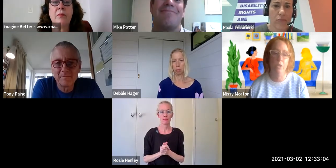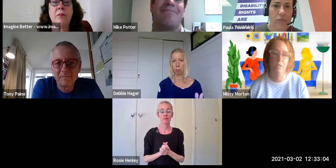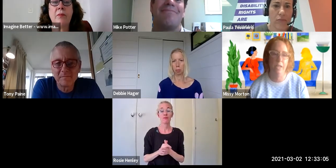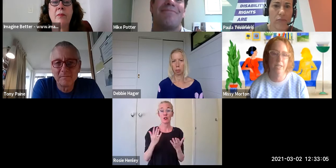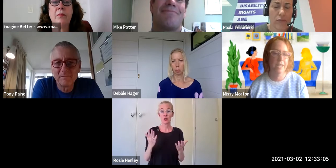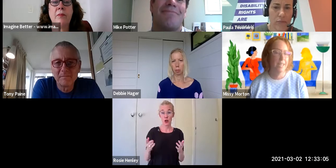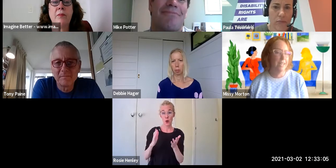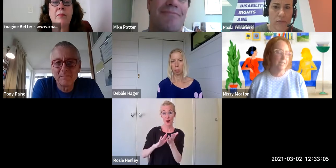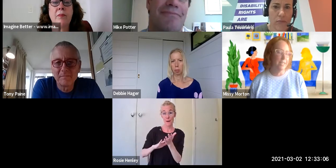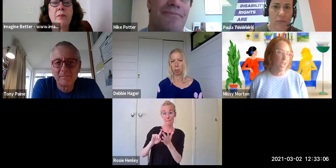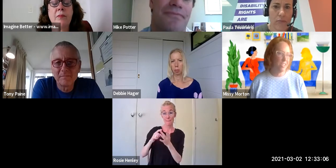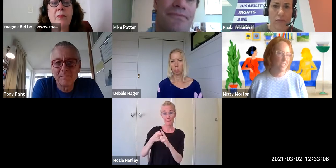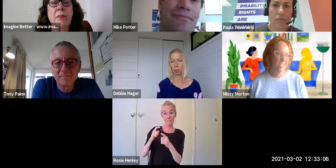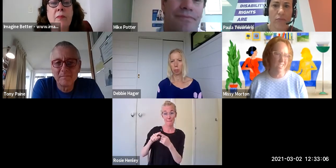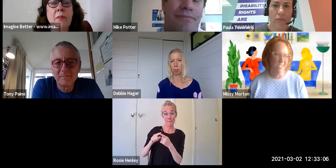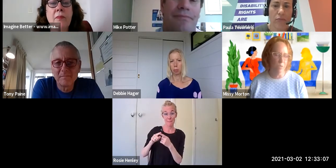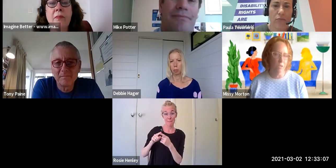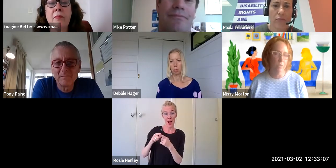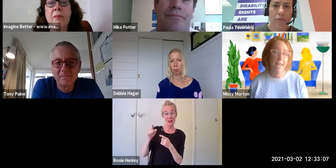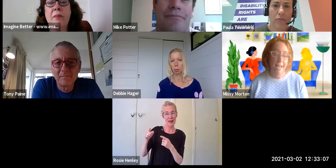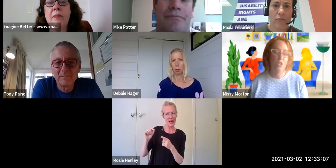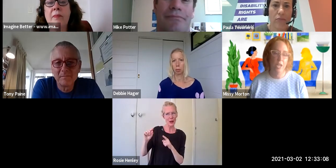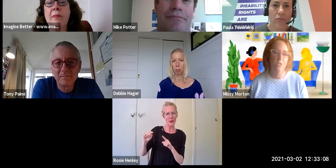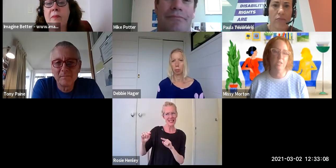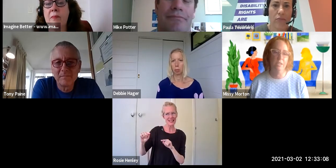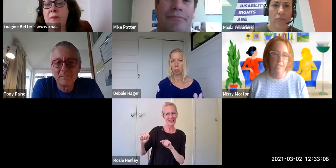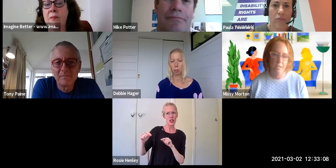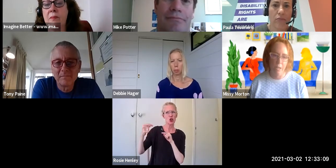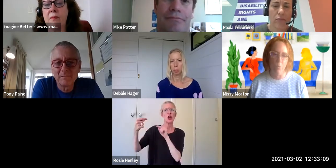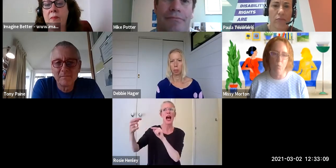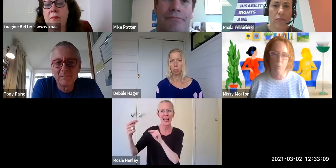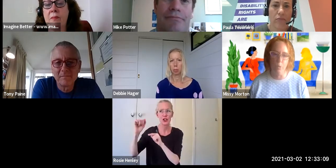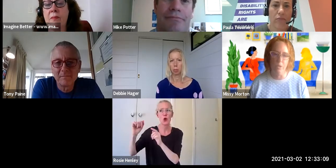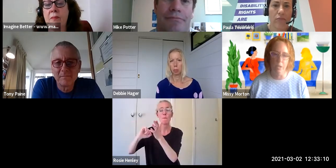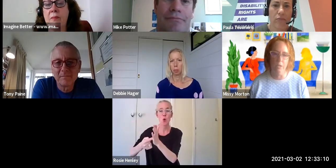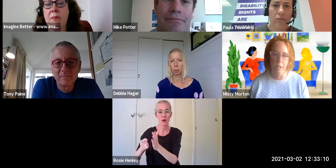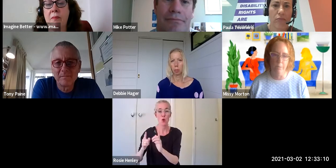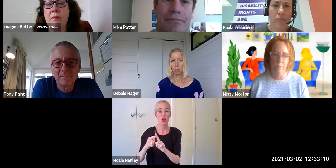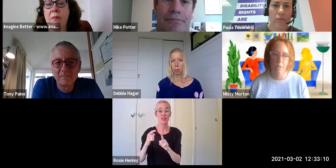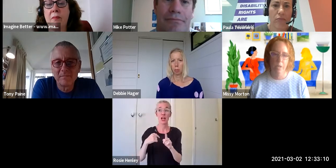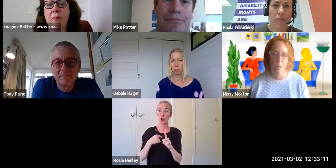What you said about changing the system: you can't change the system one person at a time.